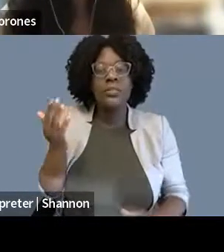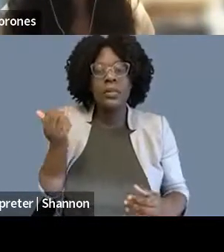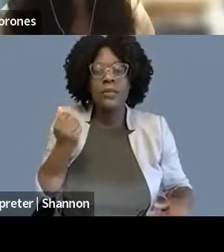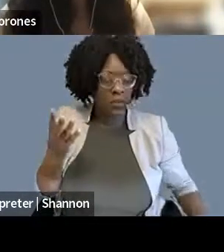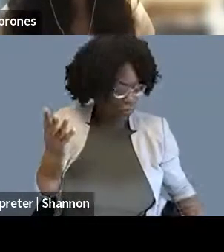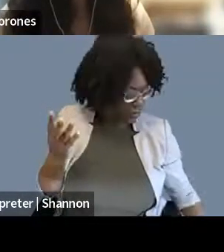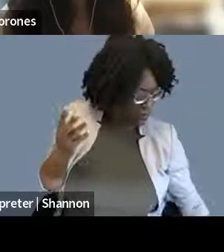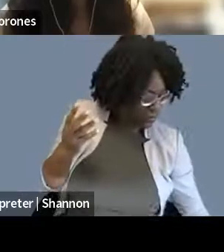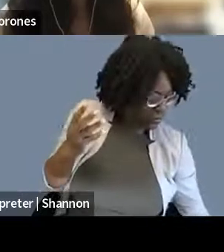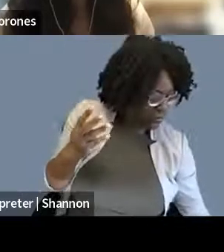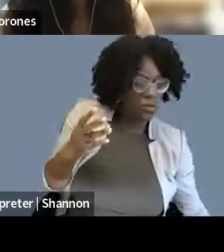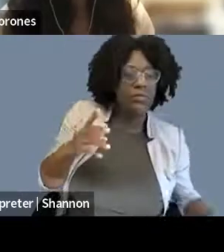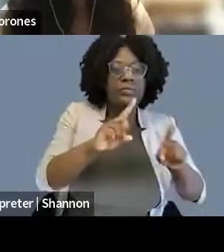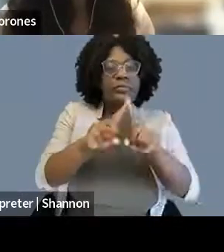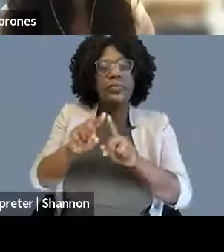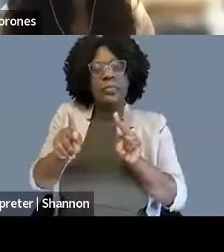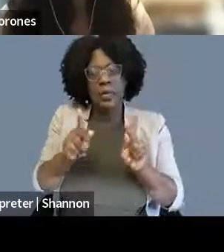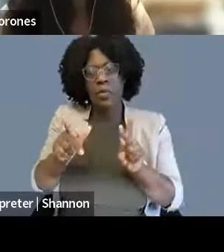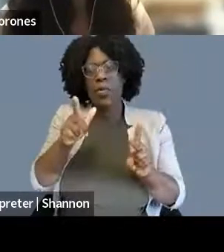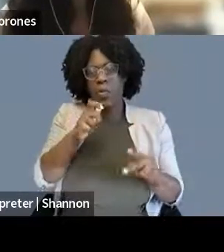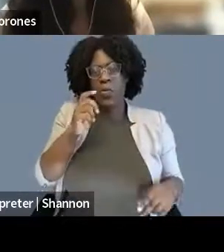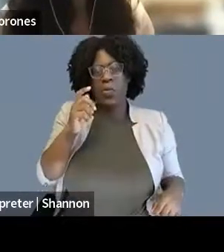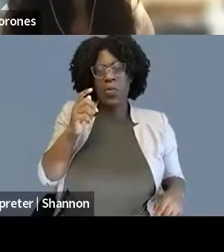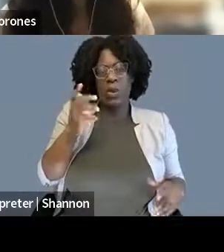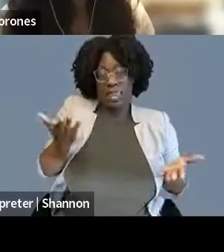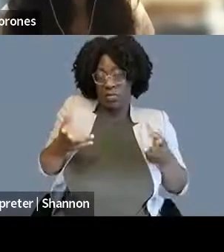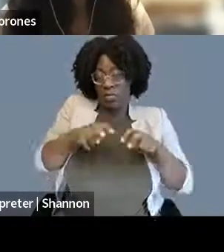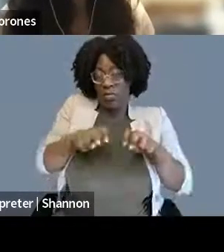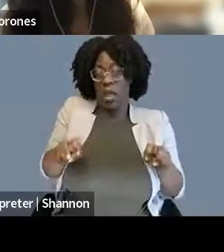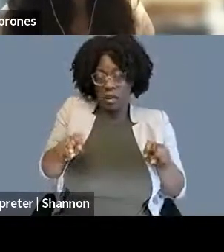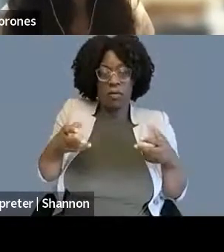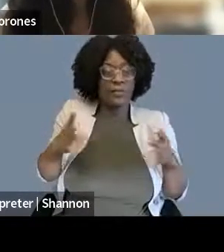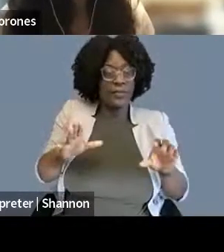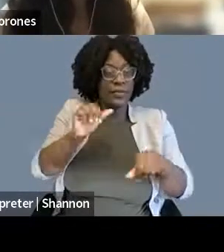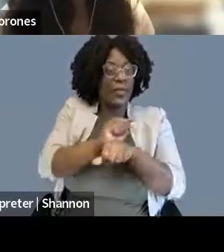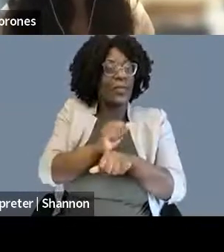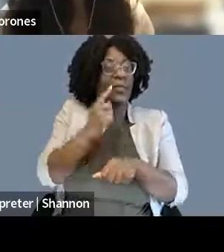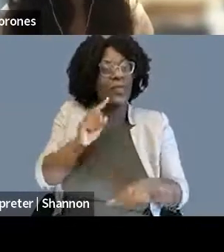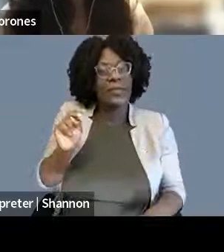who've had experiences at NPR, so maybe we'll take that real fast and then, oh, people are asking all kinds of really fantastic questions.